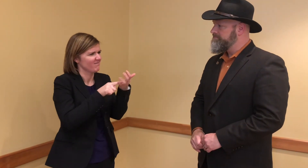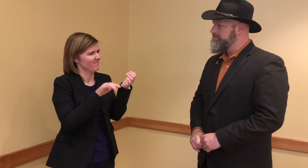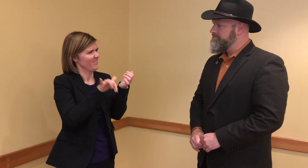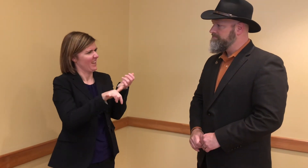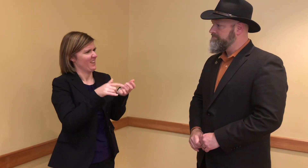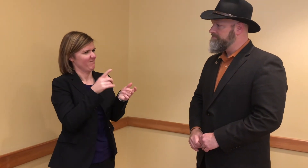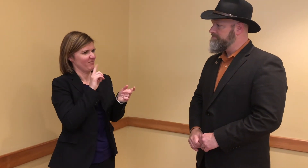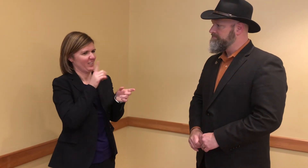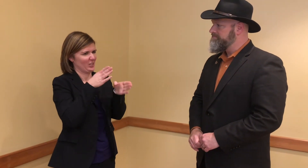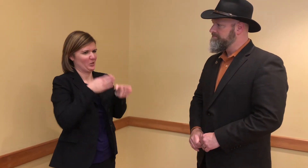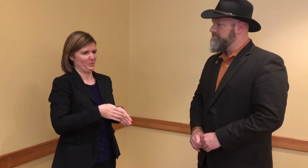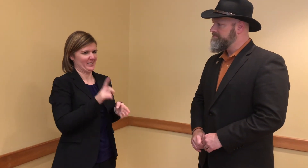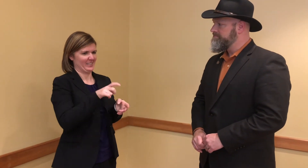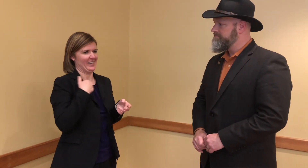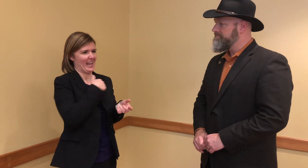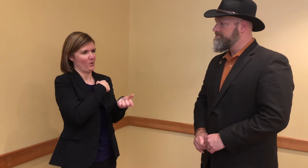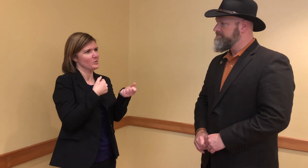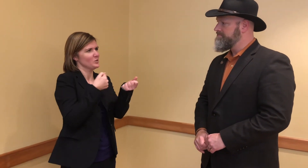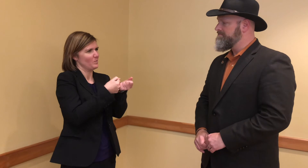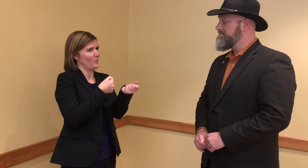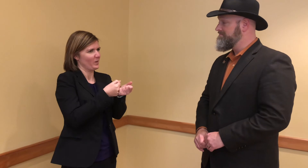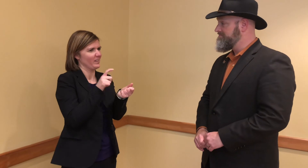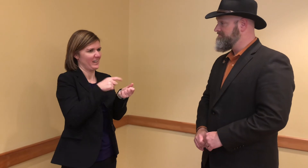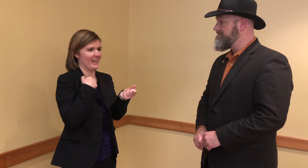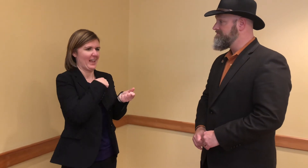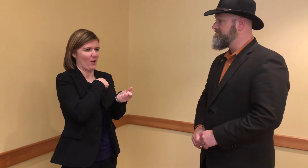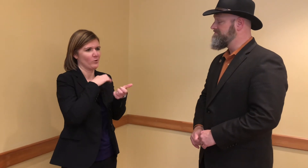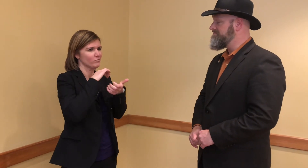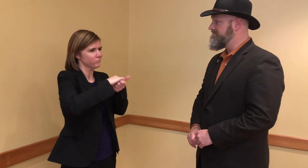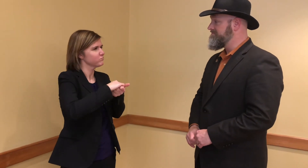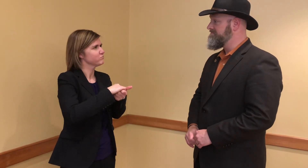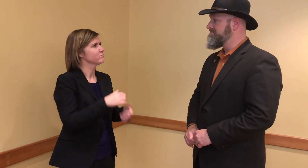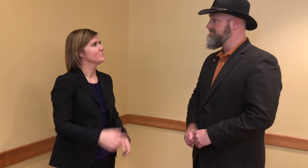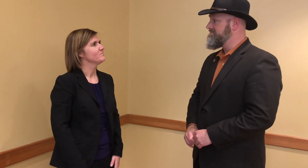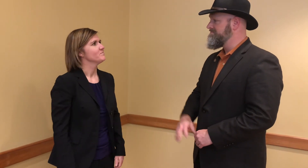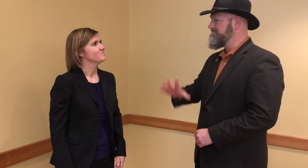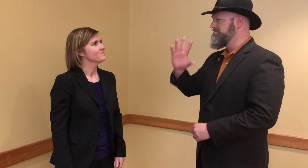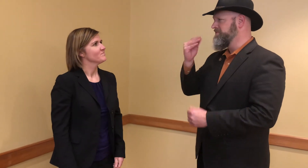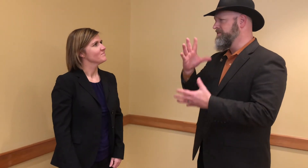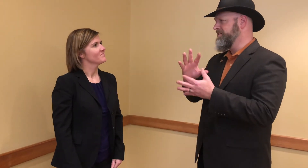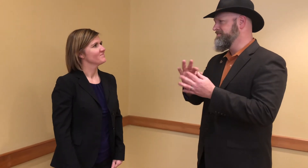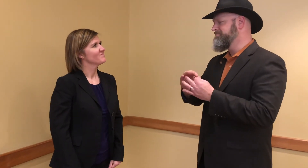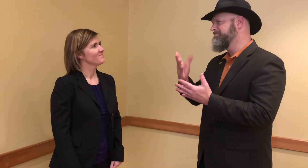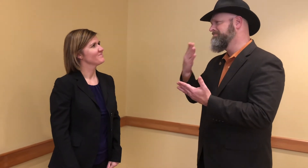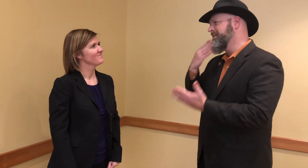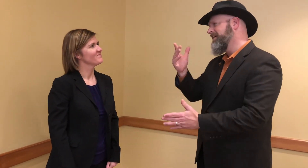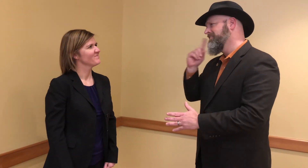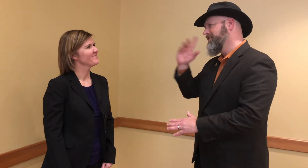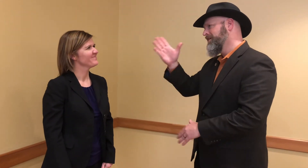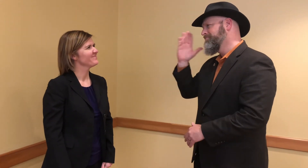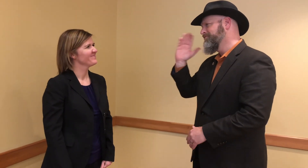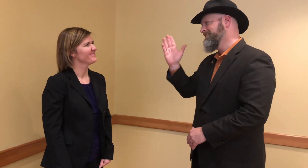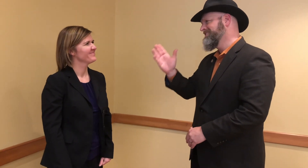They're humans and need our support and collaboration. Director Brick: Beautiful. Thank you for your presentation!